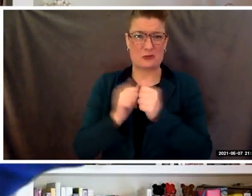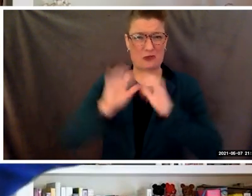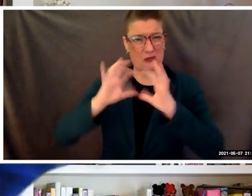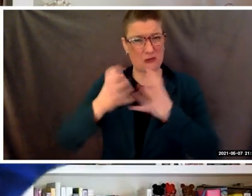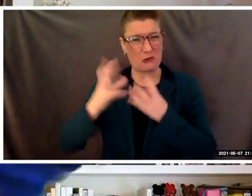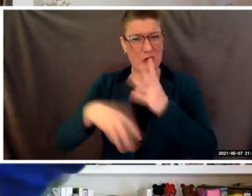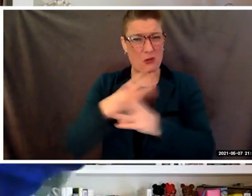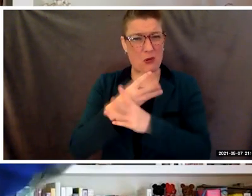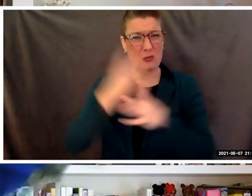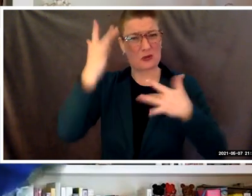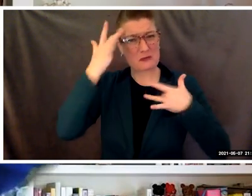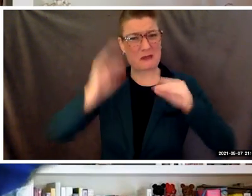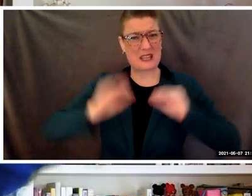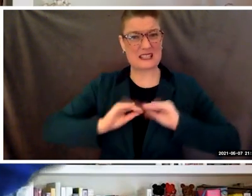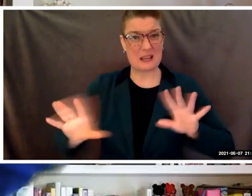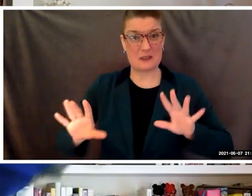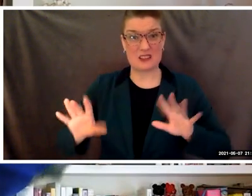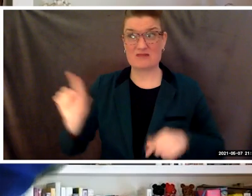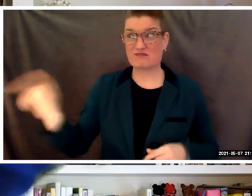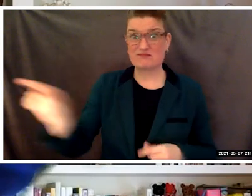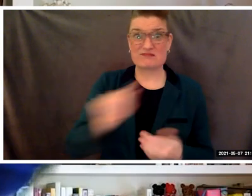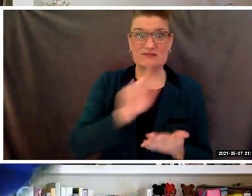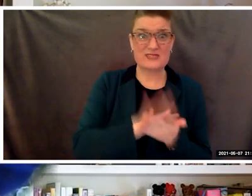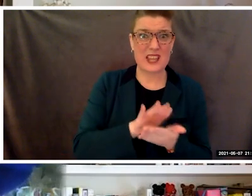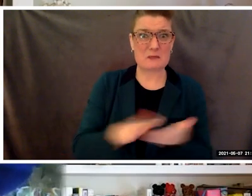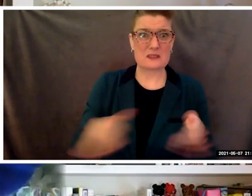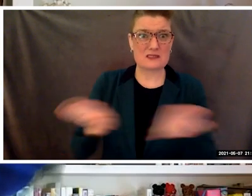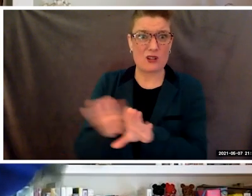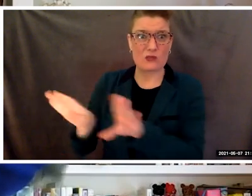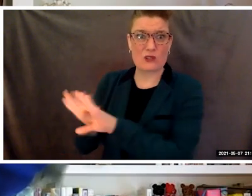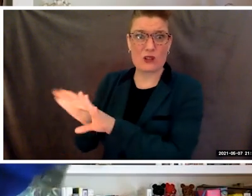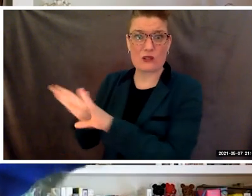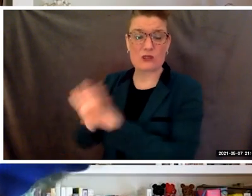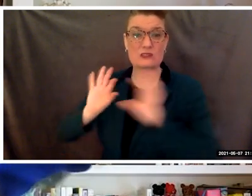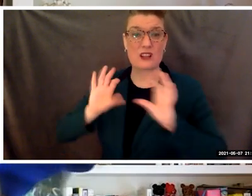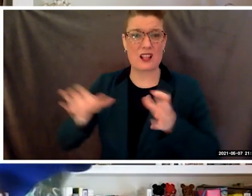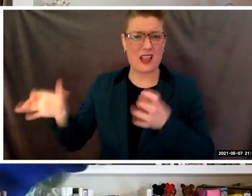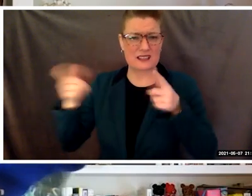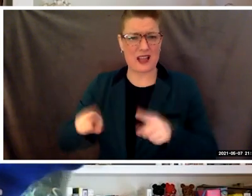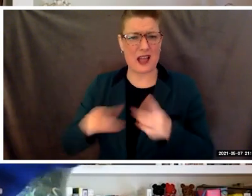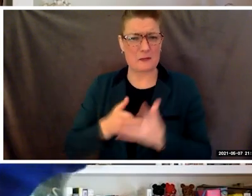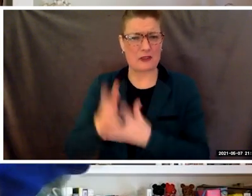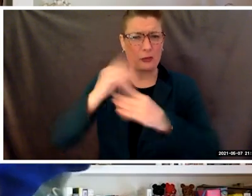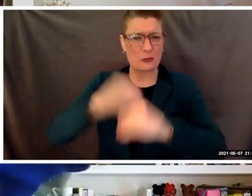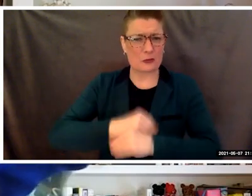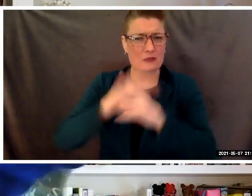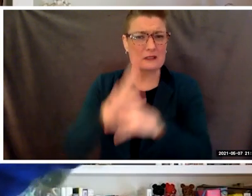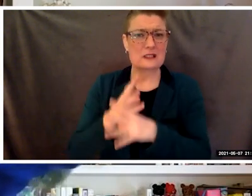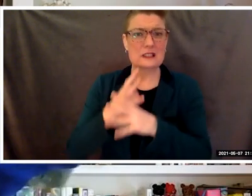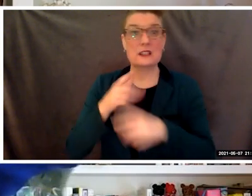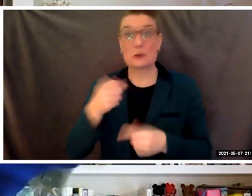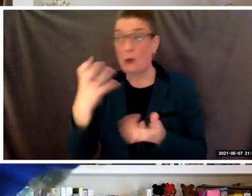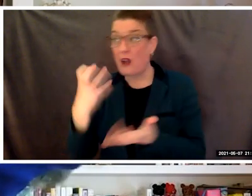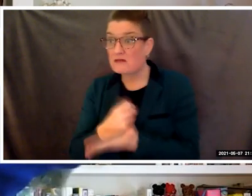Campuses were closed, classes were conducted remotely, services were provided online,